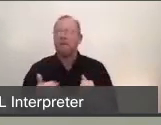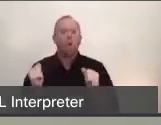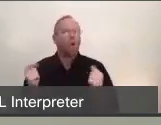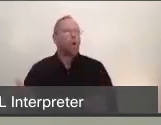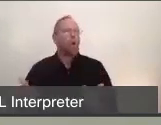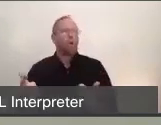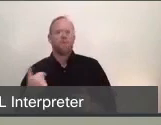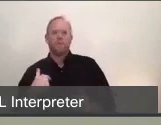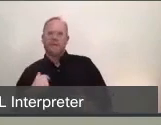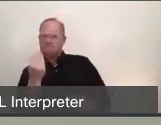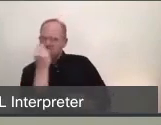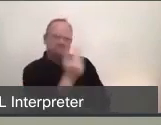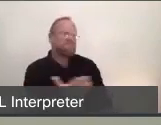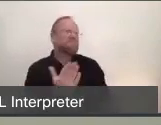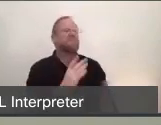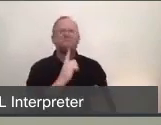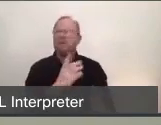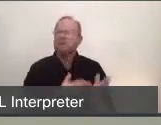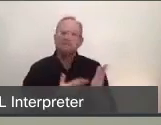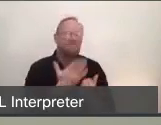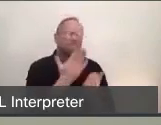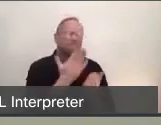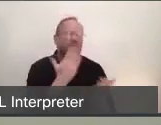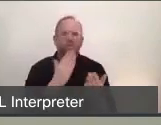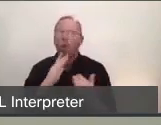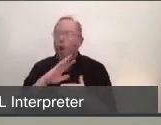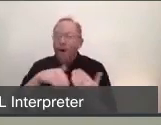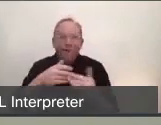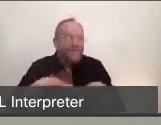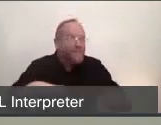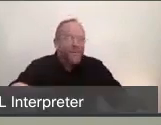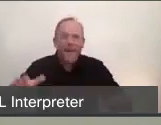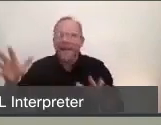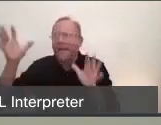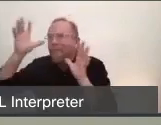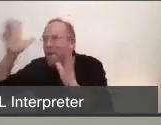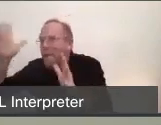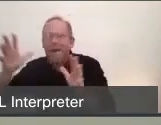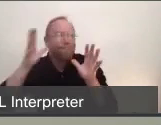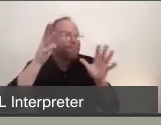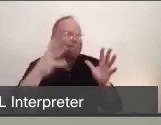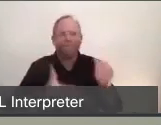and I'm just truly thankful for all the children and grandparents that are helping us navigate this space.